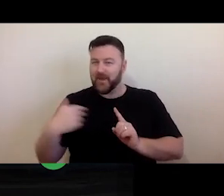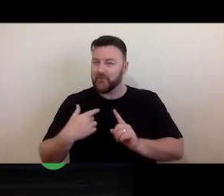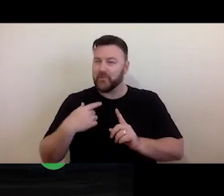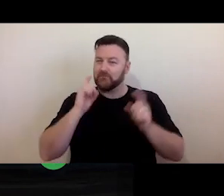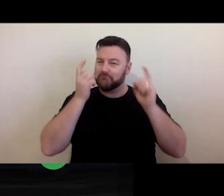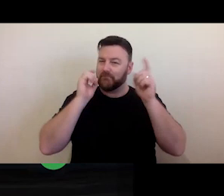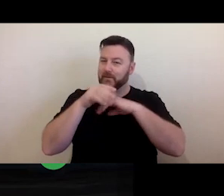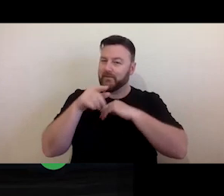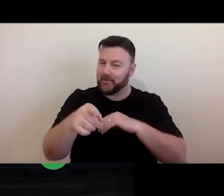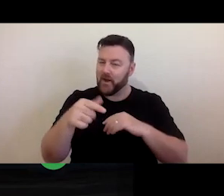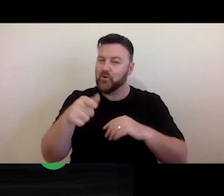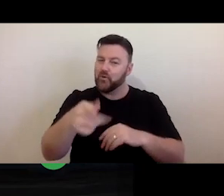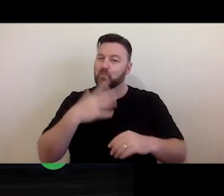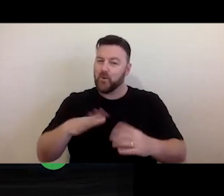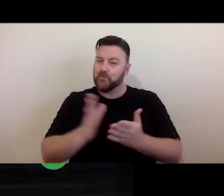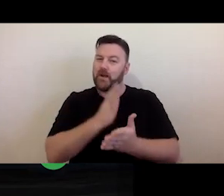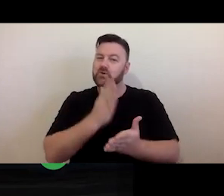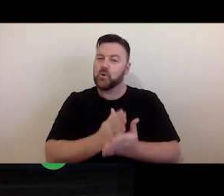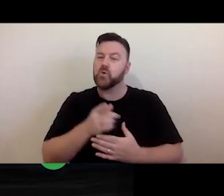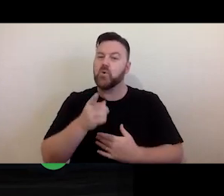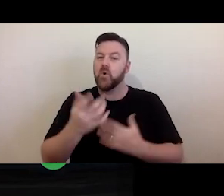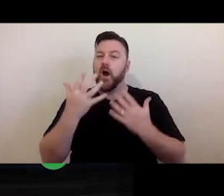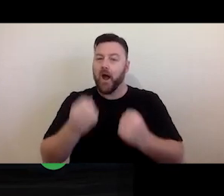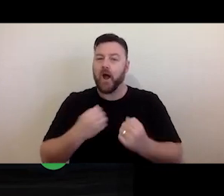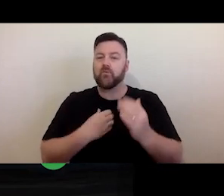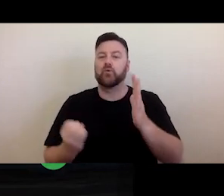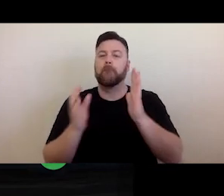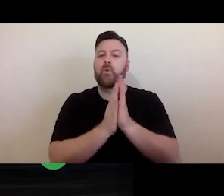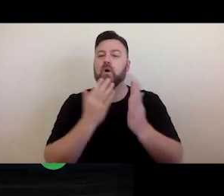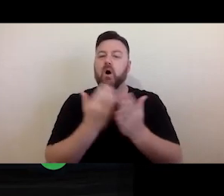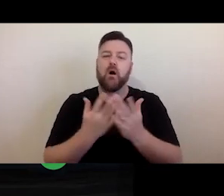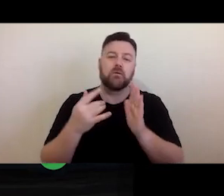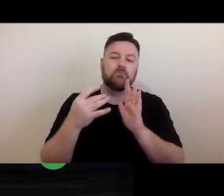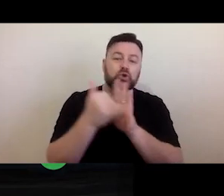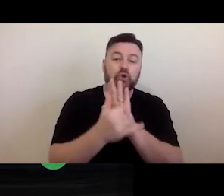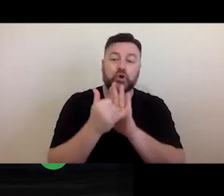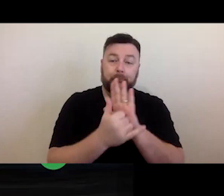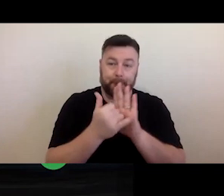where you want to be able to put material on a platform like YouTube for example or Facebook.